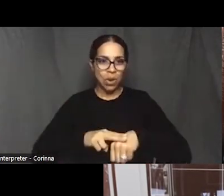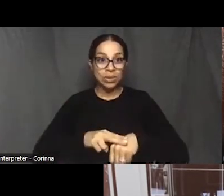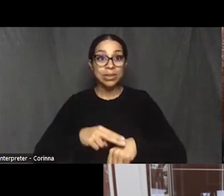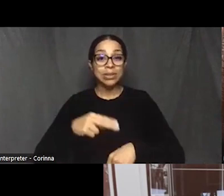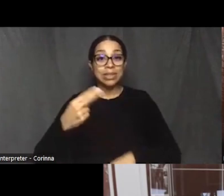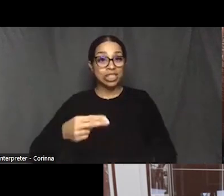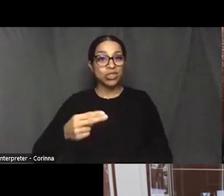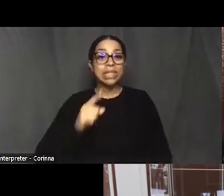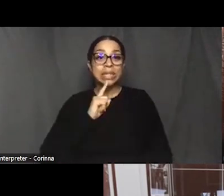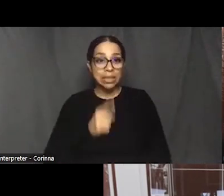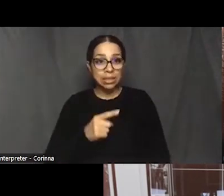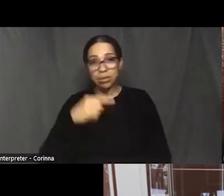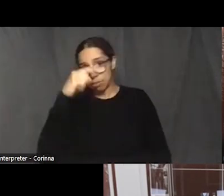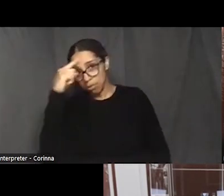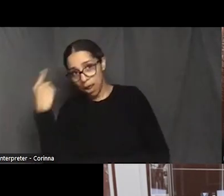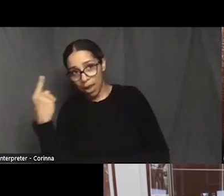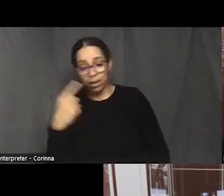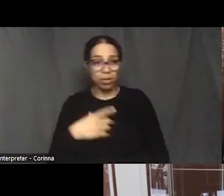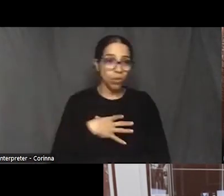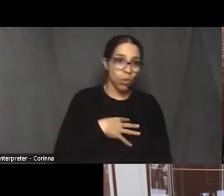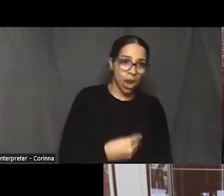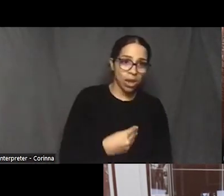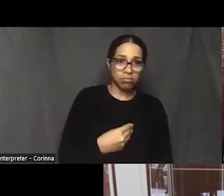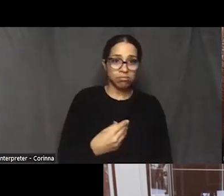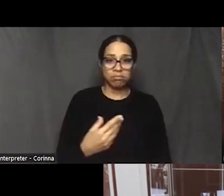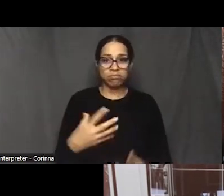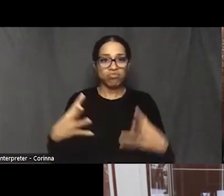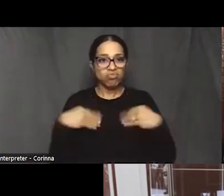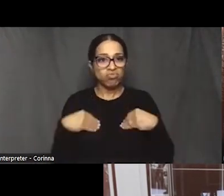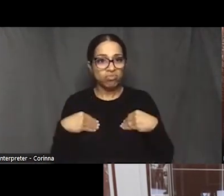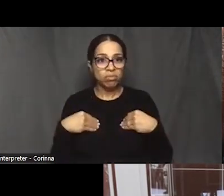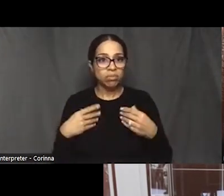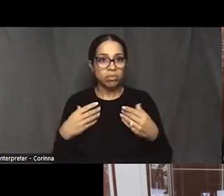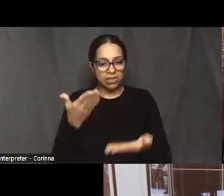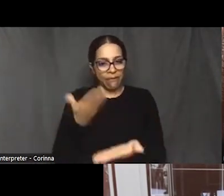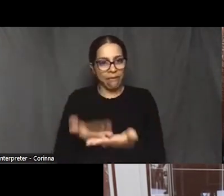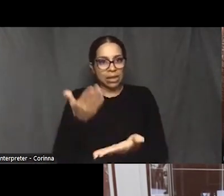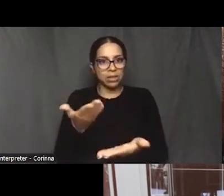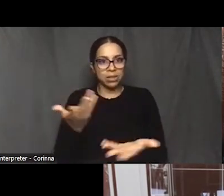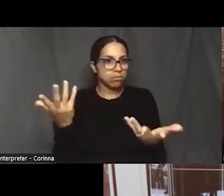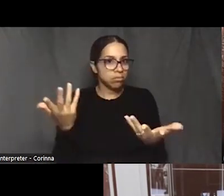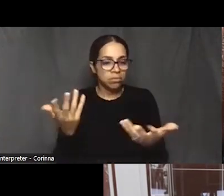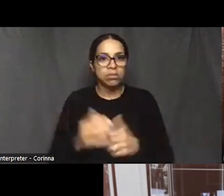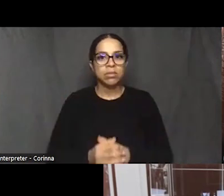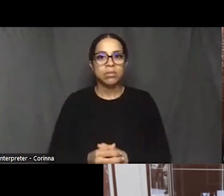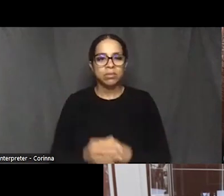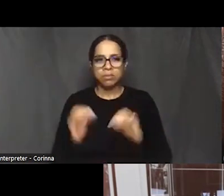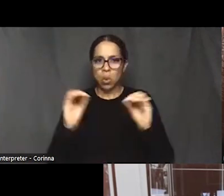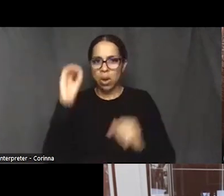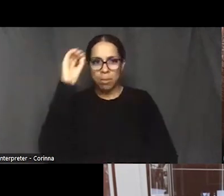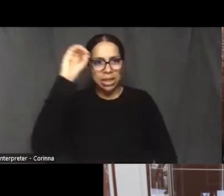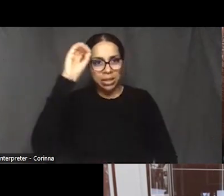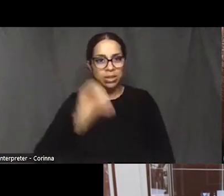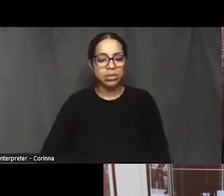You know what I mean? It is what it is. And I have talked to a number of people that say